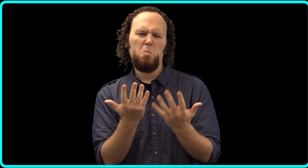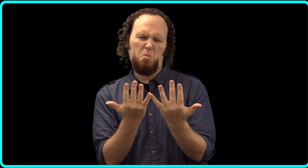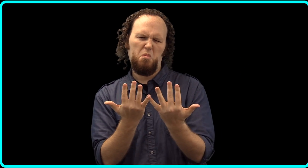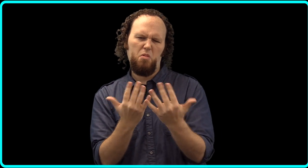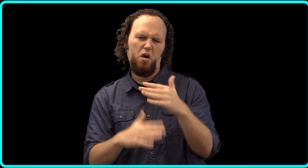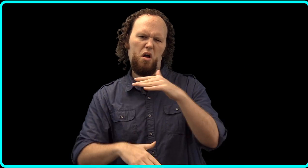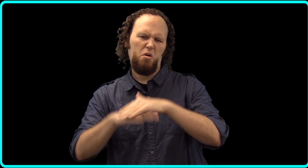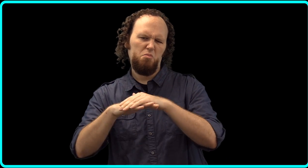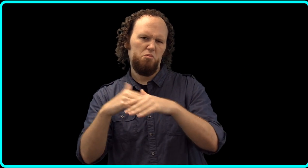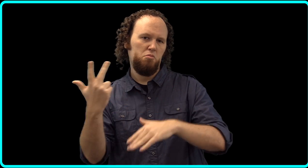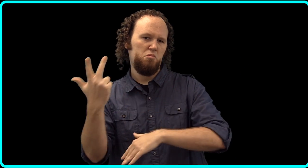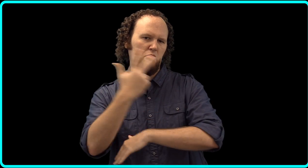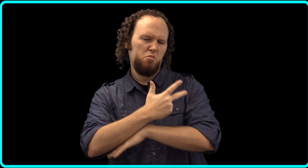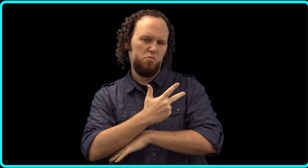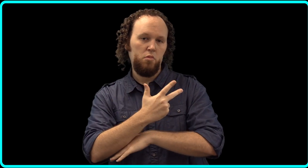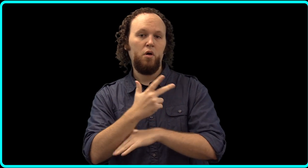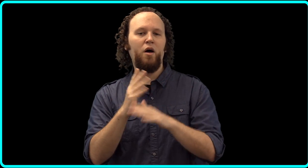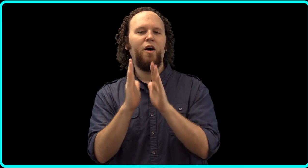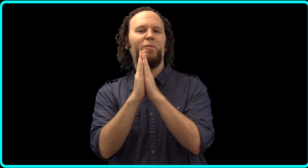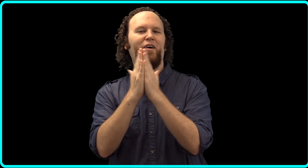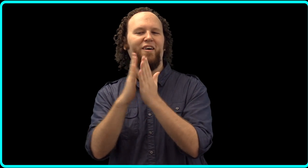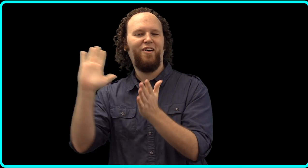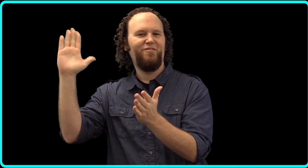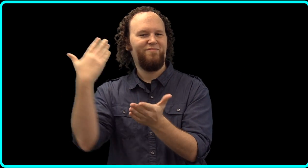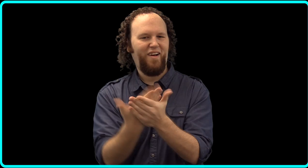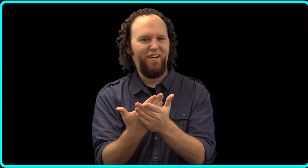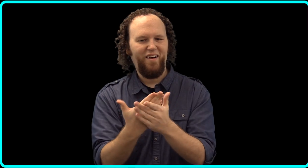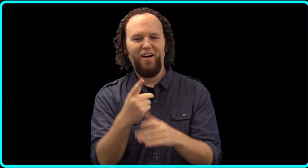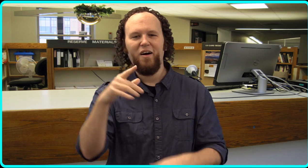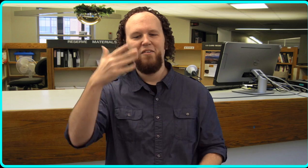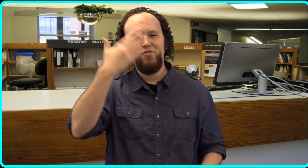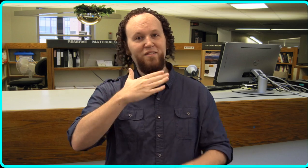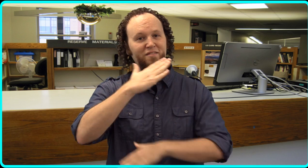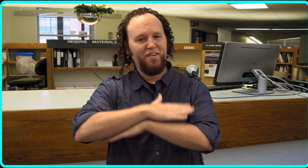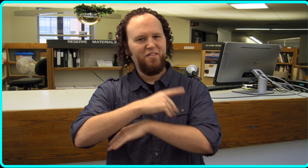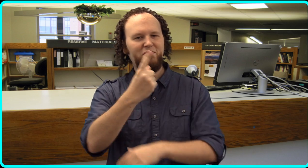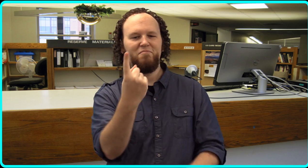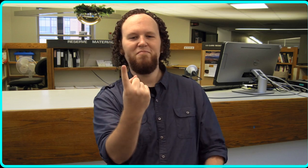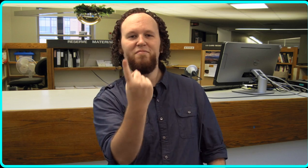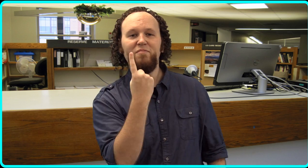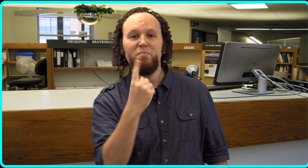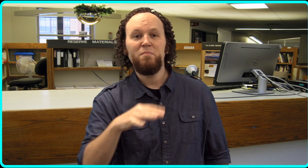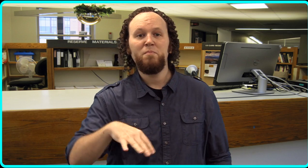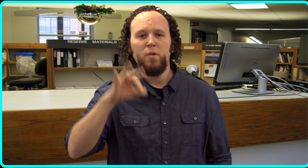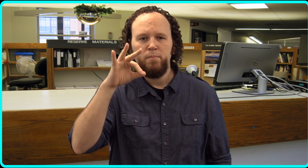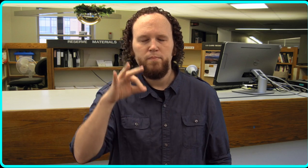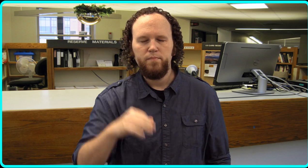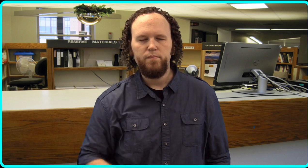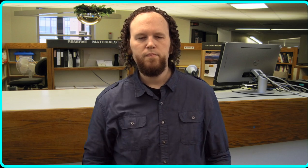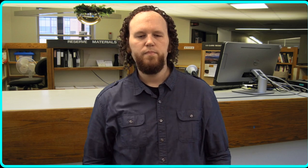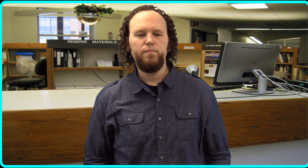The book will be available within 3 days for you to pick up at the service desk.